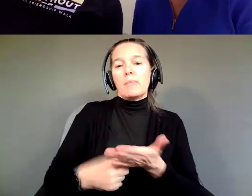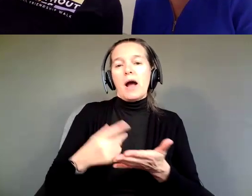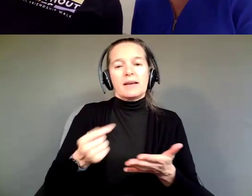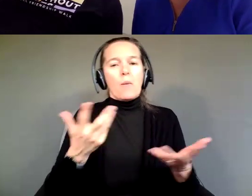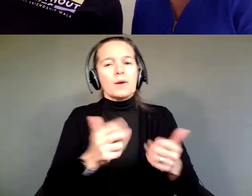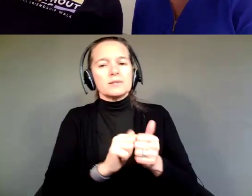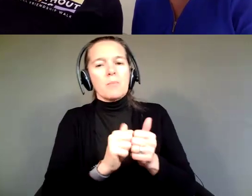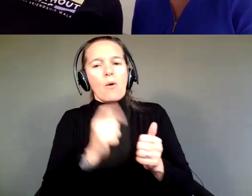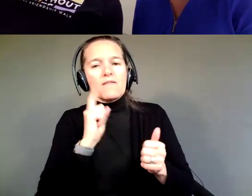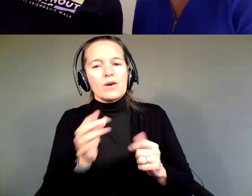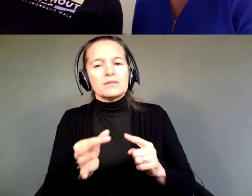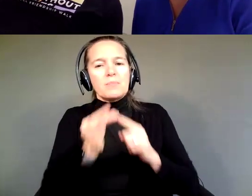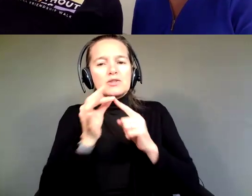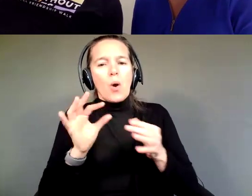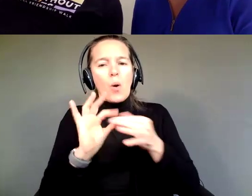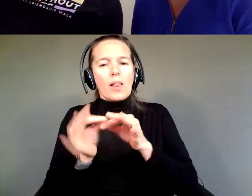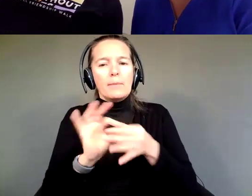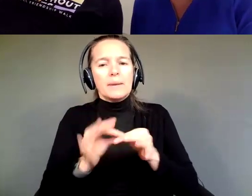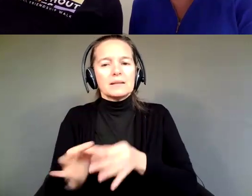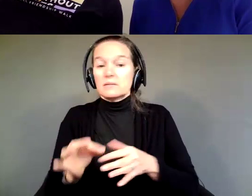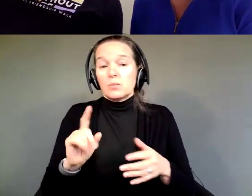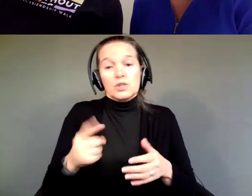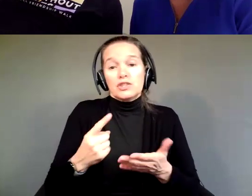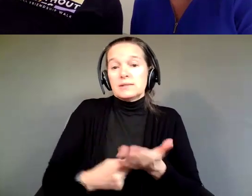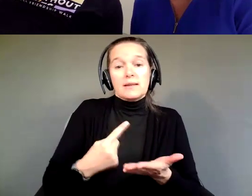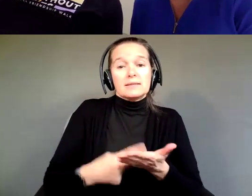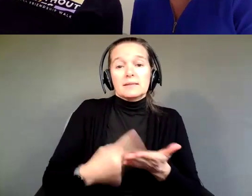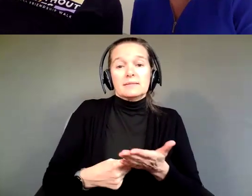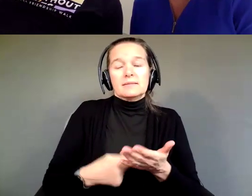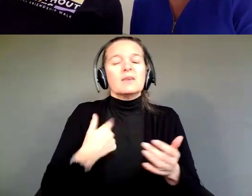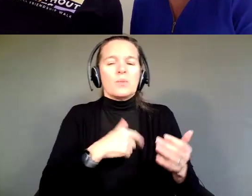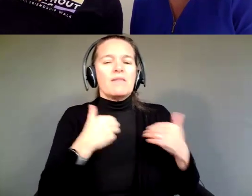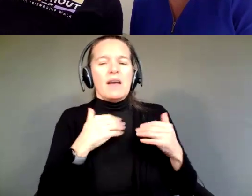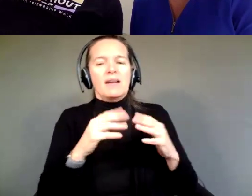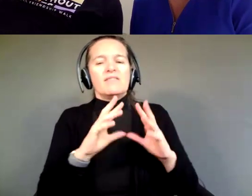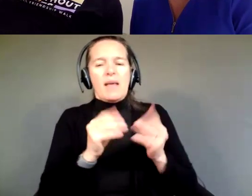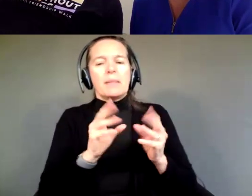I mean >> MICHAEL COYNE: We just discuss it. We've had family meetings with our kids since they were little, like